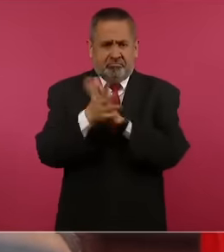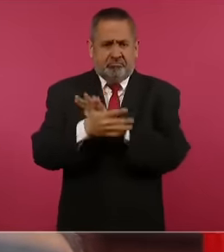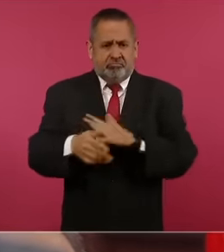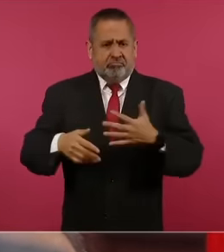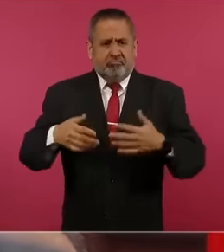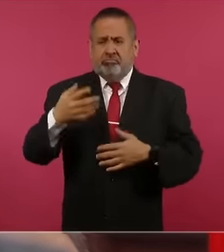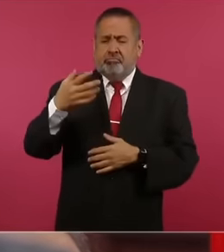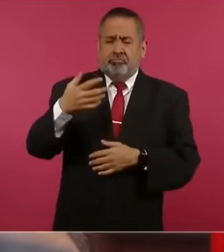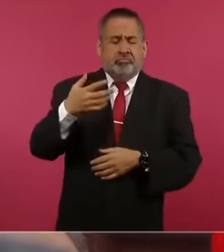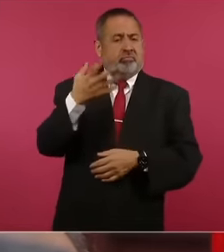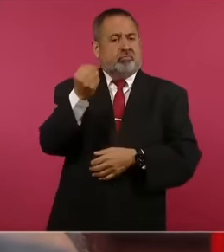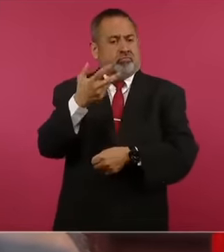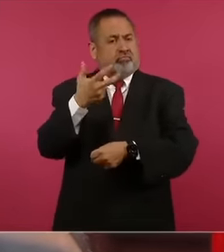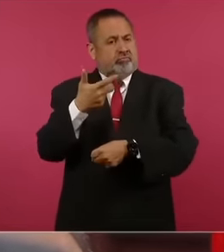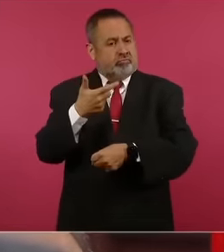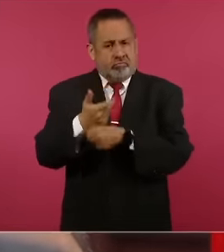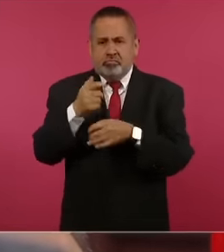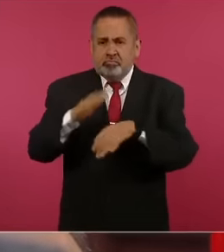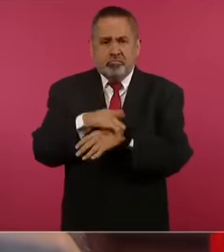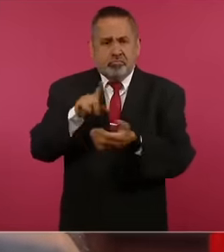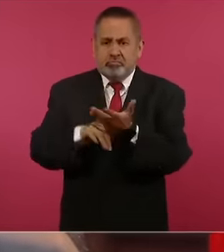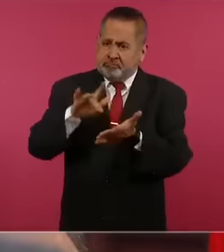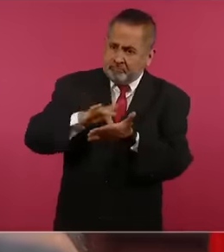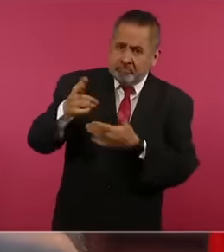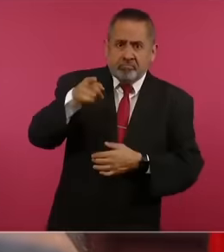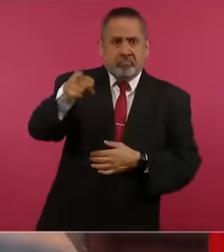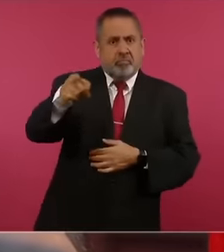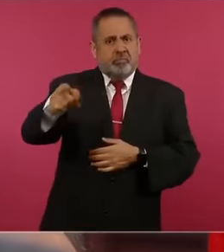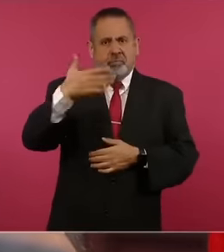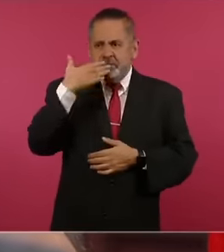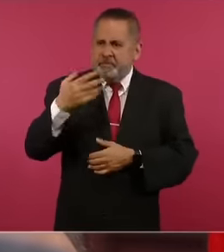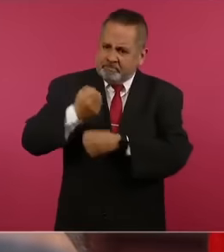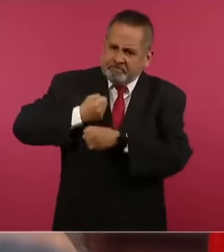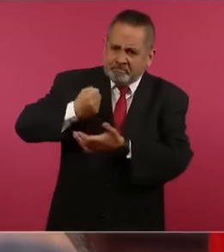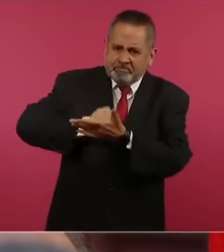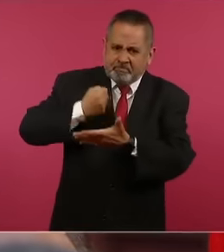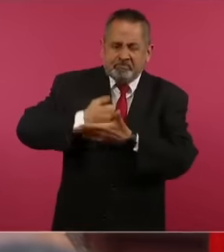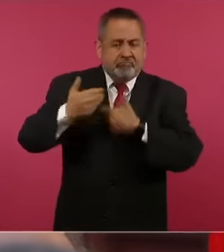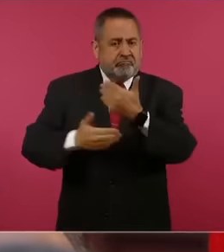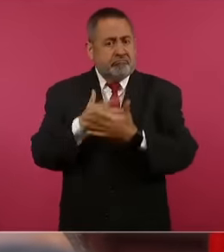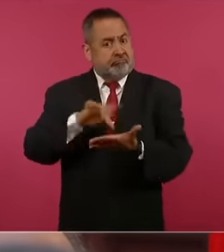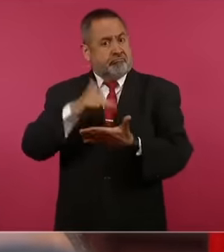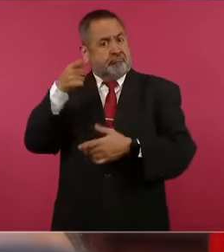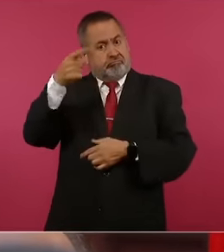world power thanks to the management that you have been carrying out and those who will follow